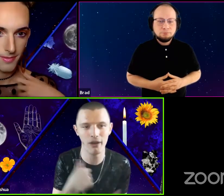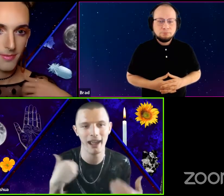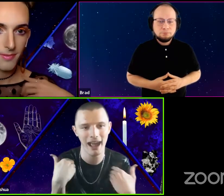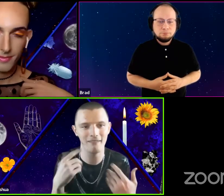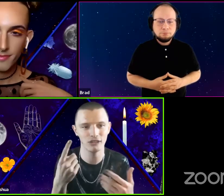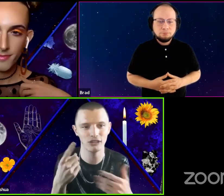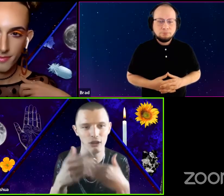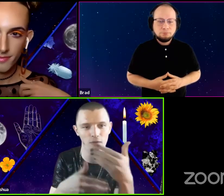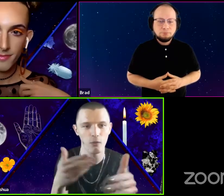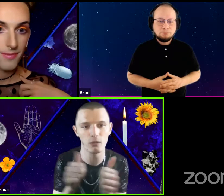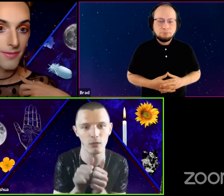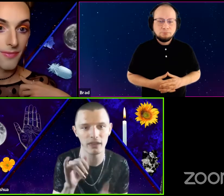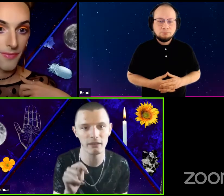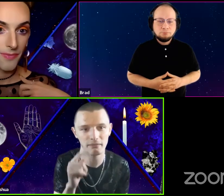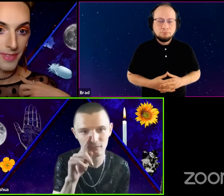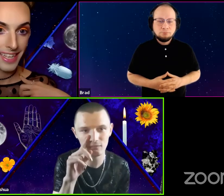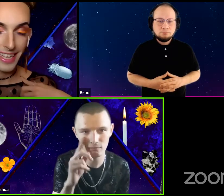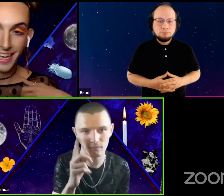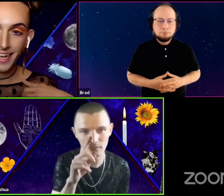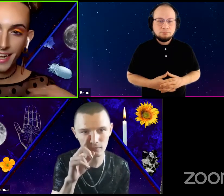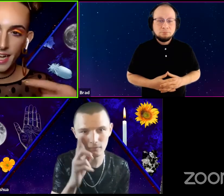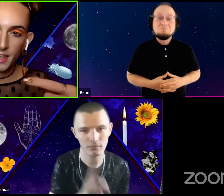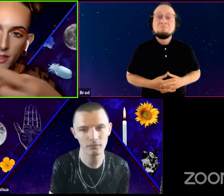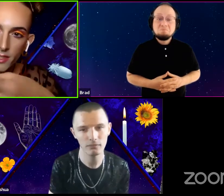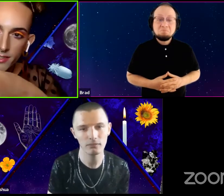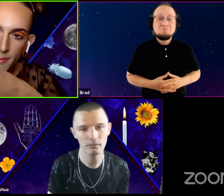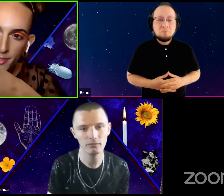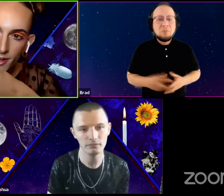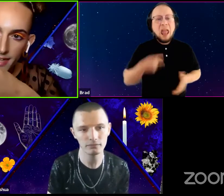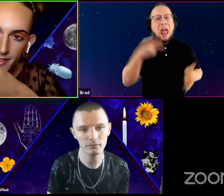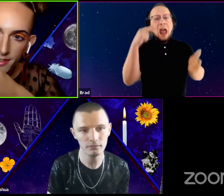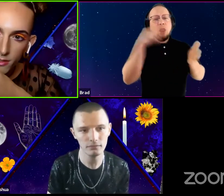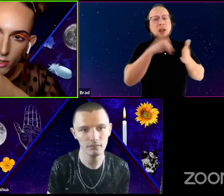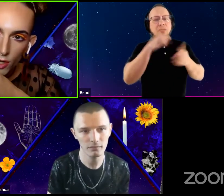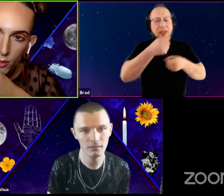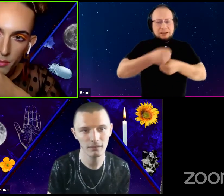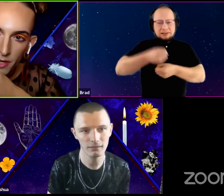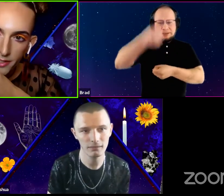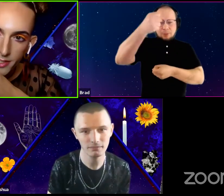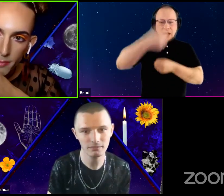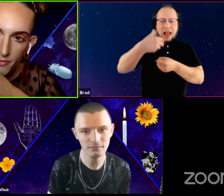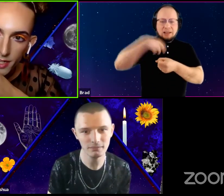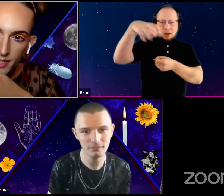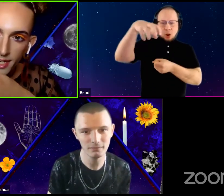I have and just go forward with it. Yeah. And look at this septor has a little globe on the top of it.